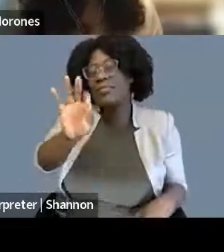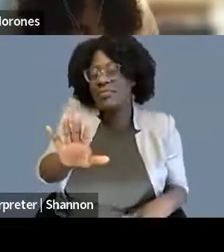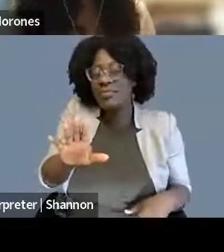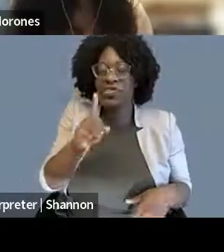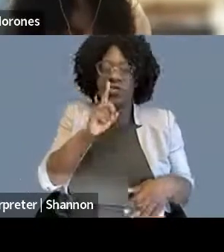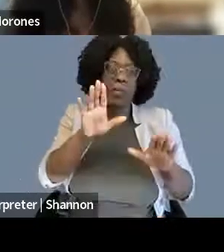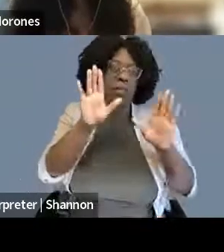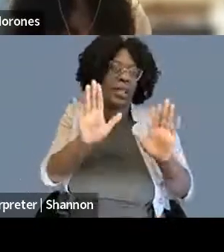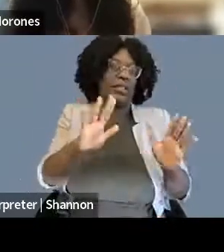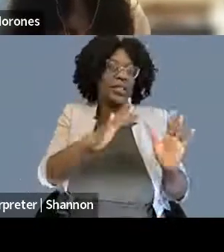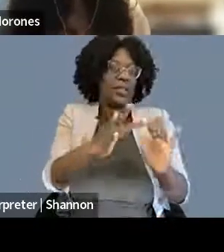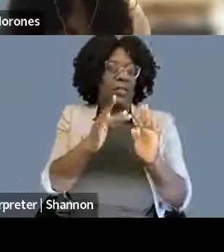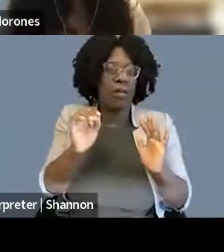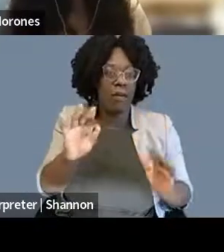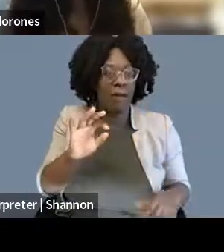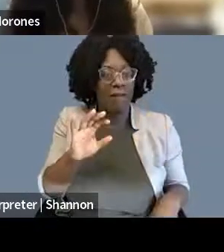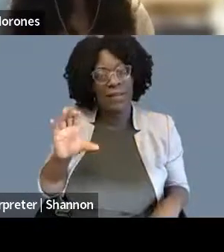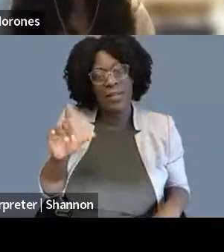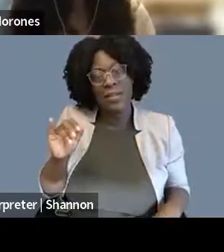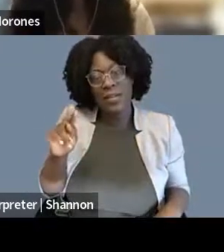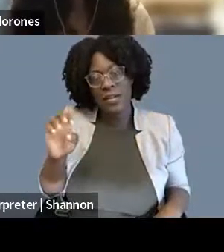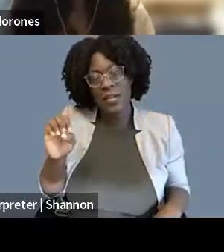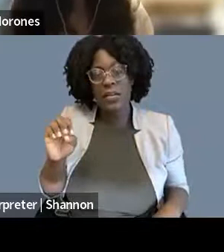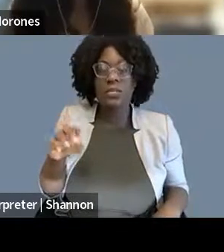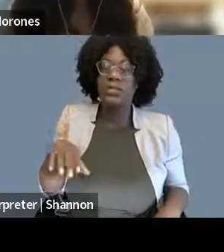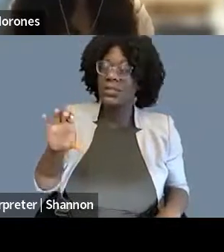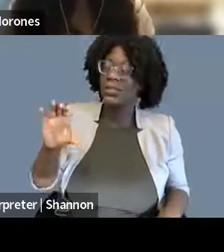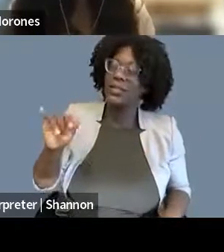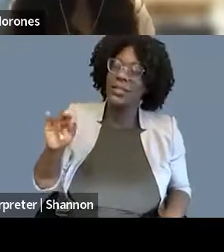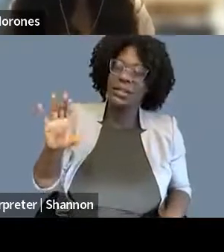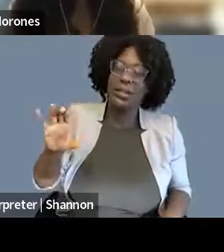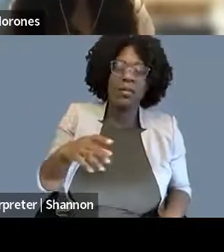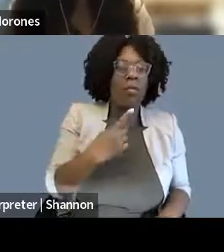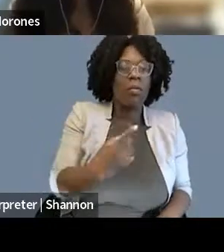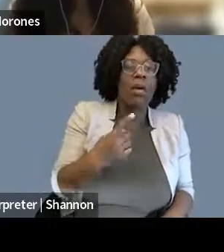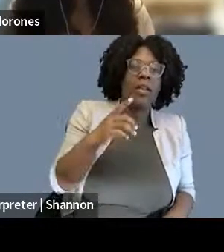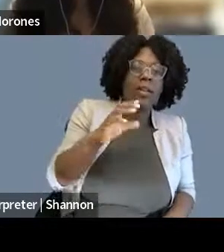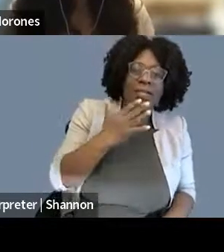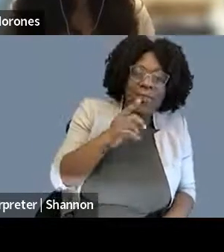all across the country, I mean, there's one in Colorado, there's one in Tennessee, there's one in North Carolina and they're all over the country